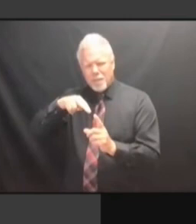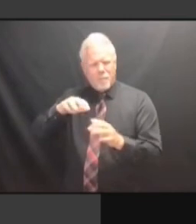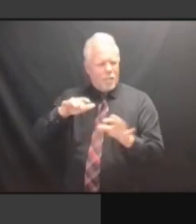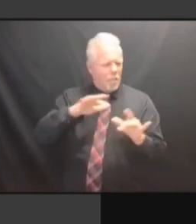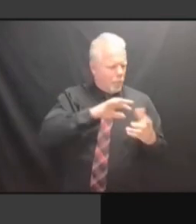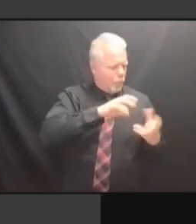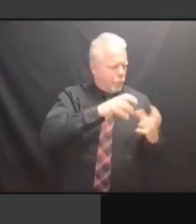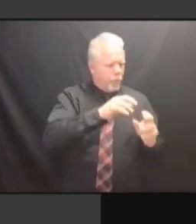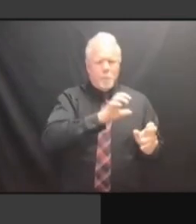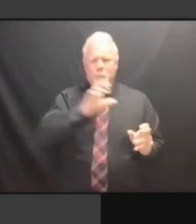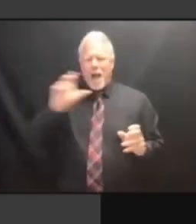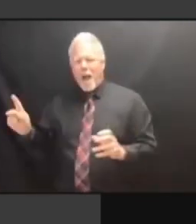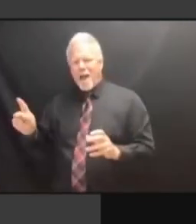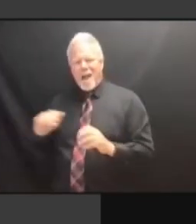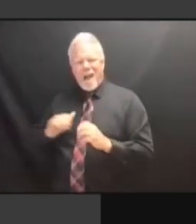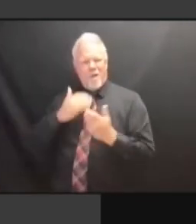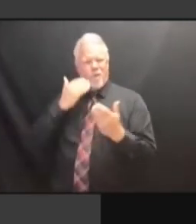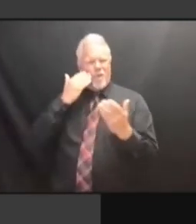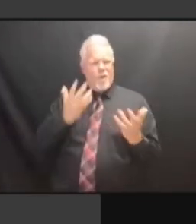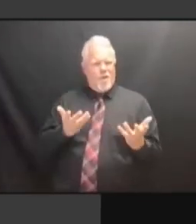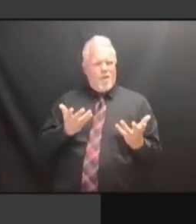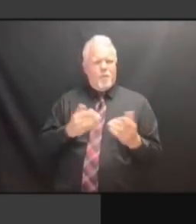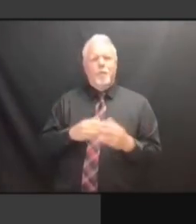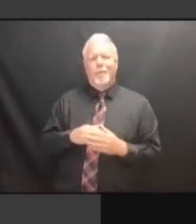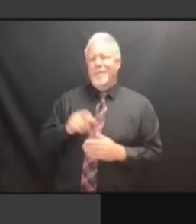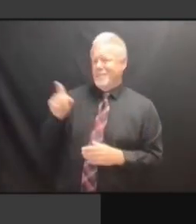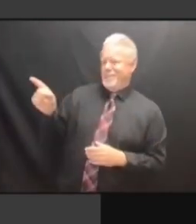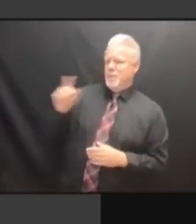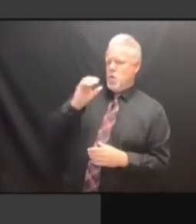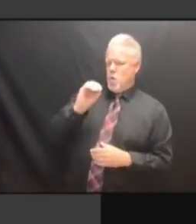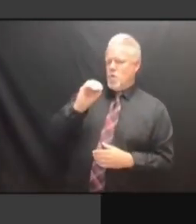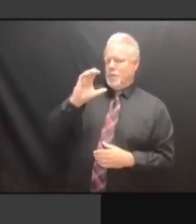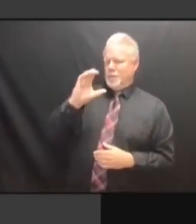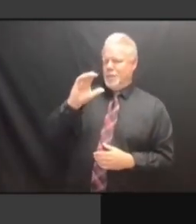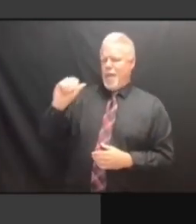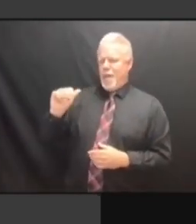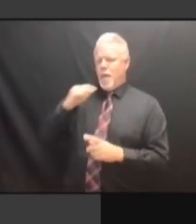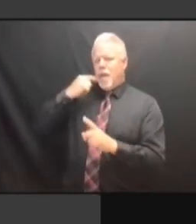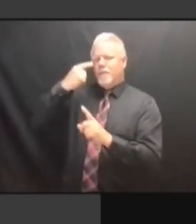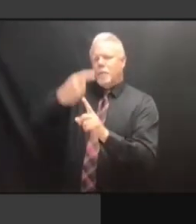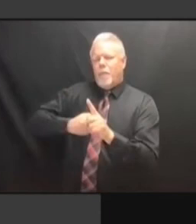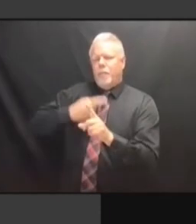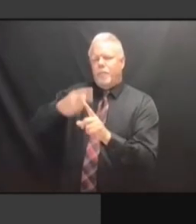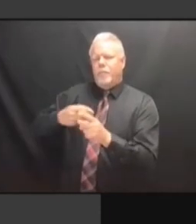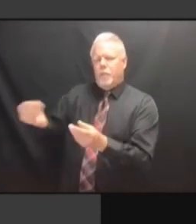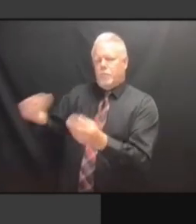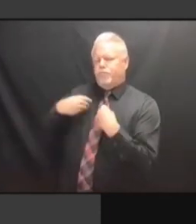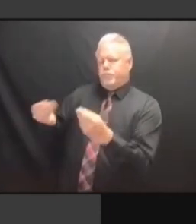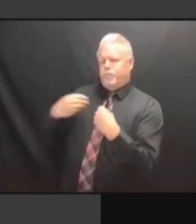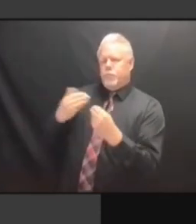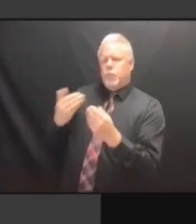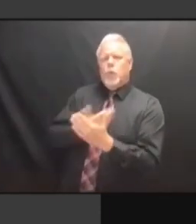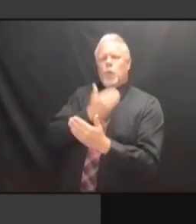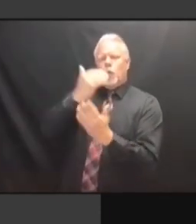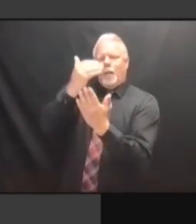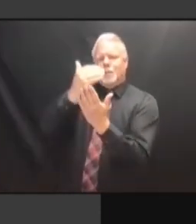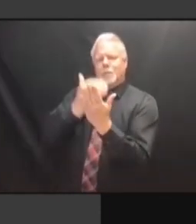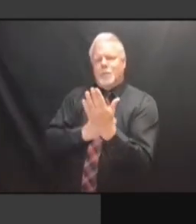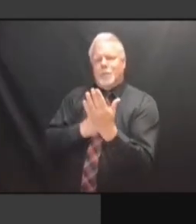WHEN THEY -- >> WE HAVE NO WAY TO WHEN THEY -- >> WE HAVE NO WAY TO KNOW. WE HAVE NO WAY TO KNOW. WE HAVE NO WAY TO KNOW. WHEN WE HAVE NO WAY TO KNOW. WHEN THE WE HAVE NO WAY TO KNOW. WHEN THE GOVERNOR'S WE HAVE NO WAY TO KNOW. WHEN THE GOVERNOR'S OFFICE WE HAVE NO WAY TO KNOW. WHEN THE GOVERNOR'S OFFICE WAS WHEN THE GOVERNOR'S OFFICE WAS WHEN THE GOVERNOR'S OFFICE WAS SENDING WHEN THE GOVERNOR'S OFFICE WAS SENDING THE WHEN THE GOVERNOR'S OFFICE WAS SENDING THE PARDONS, WHEN THE GOVERNOR'S OFFICE WAS SENDING THE PARDONS, THEY WHEN THE GOVERNOR'S OFFICE WAS SENDING THE PARDONS, THEY WOULD SENDING THE PARDONS, THEY WOULD SENDING THE PARDONS, THEY WOULD SEND SENDING THE PARDONS, THEY WOULD SEND US SENDING THE PARDONS, THEY WOULD SEND US THE SENDING THE PARDONS, THEY WOULD SEND US THE LIST SENDING THE PARDONS, THEY WOULD SEND US THE LIST OF SENDING THE PARDONS, THEY WOULD SEND US THE LIST OF PAROLE SEND US THE LIST OF PAROLE